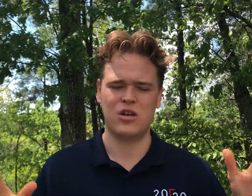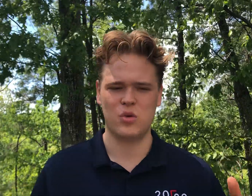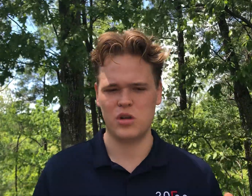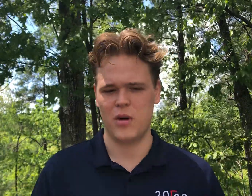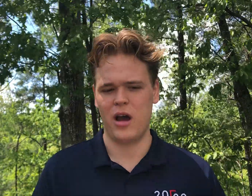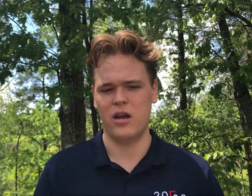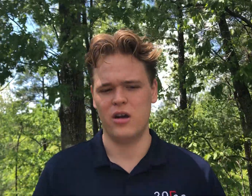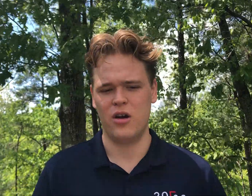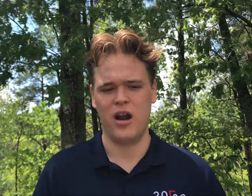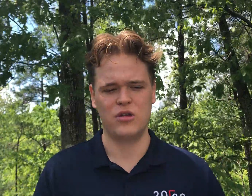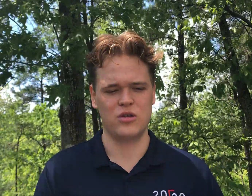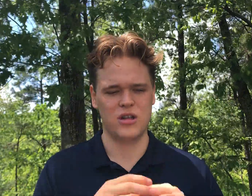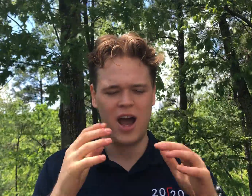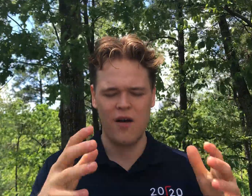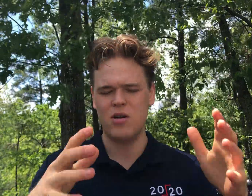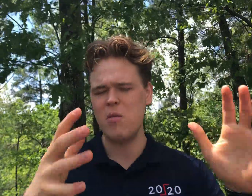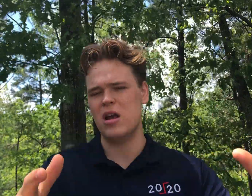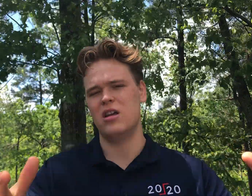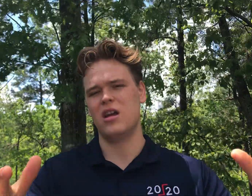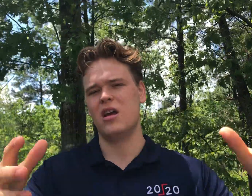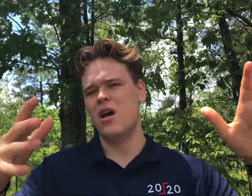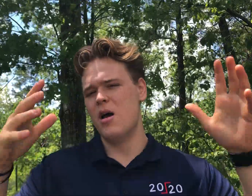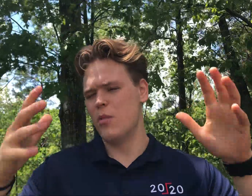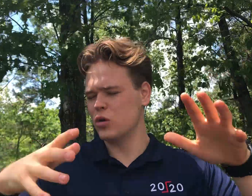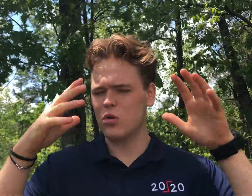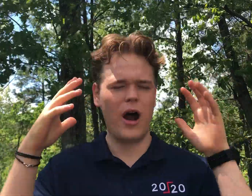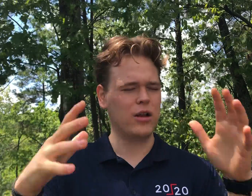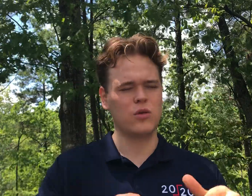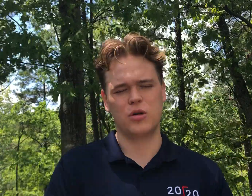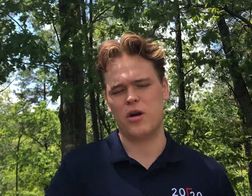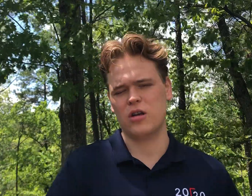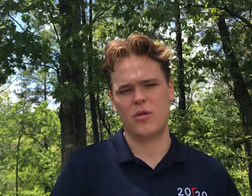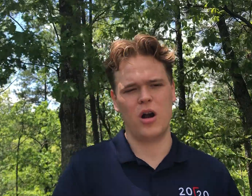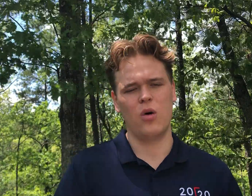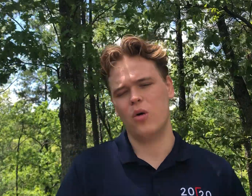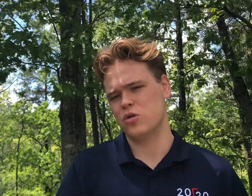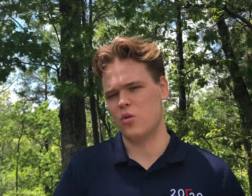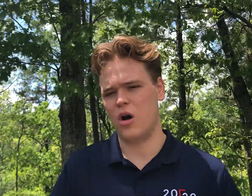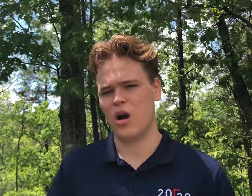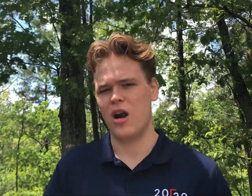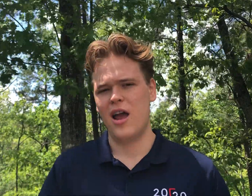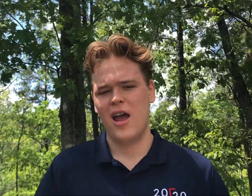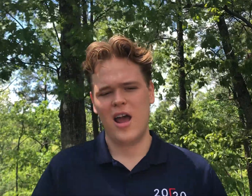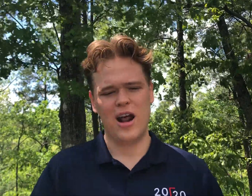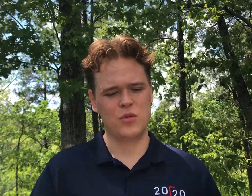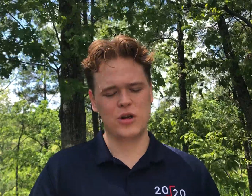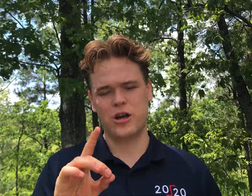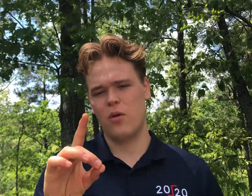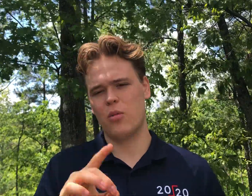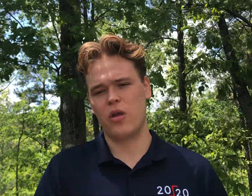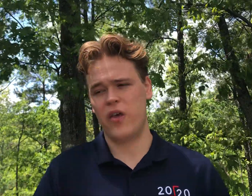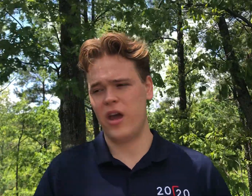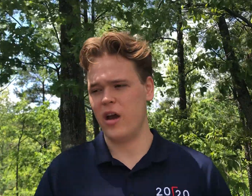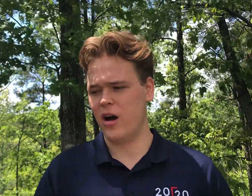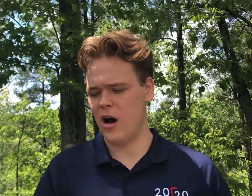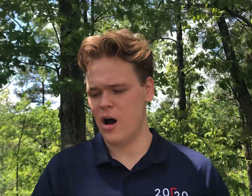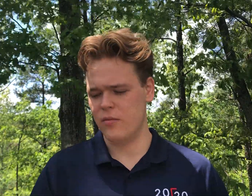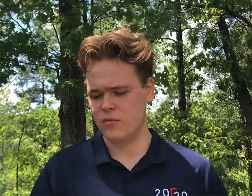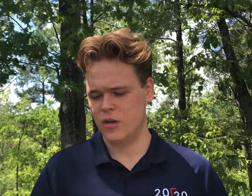don't let anything squeezed by it, all right? So just have an amazing middle school, high school experience, no matter how old you are. And I just want to share one more thing,